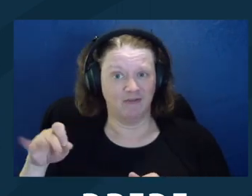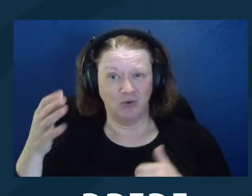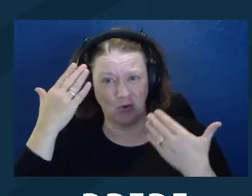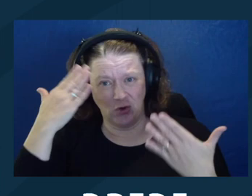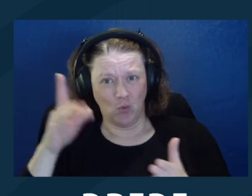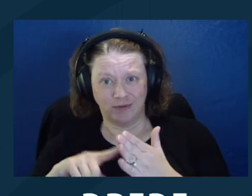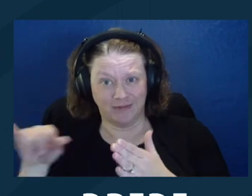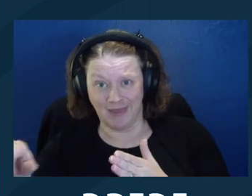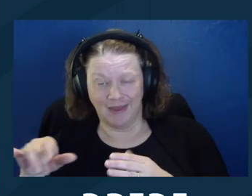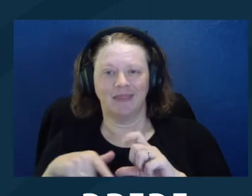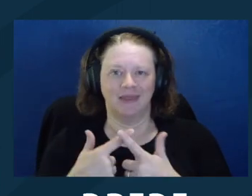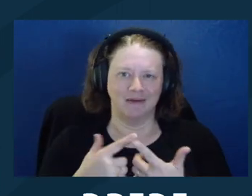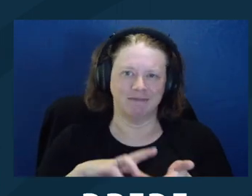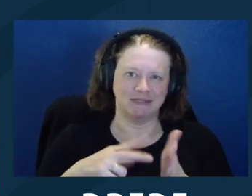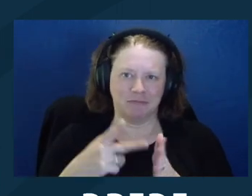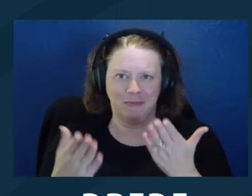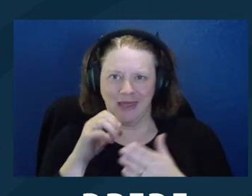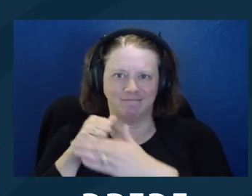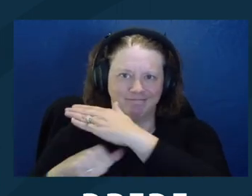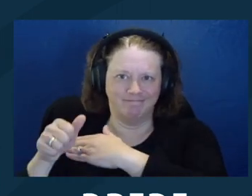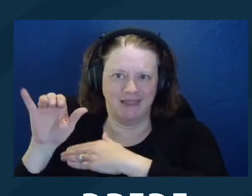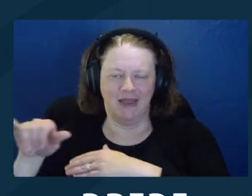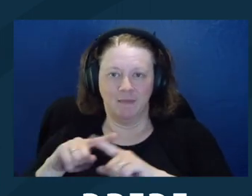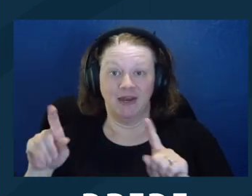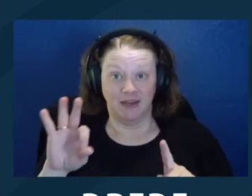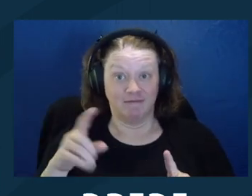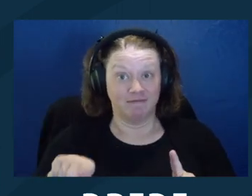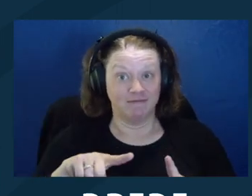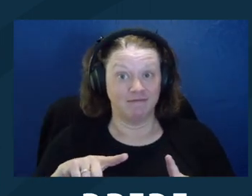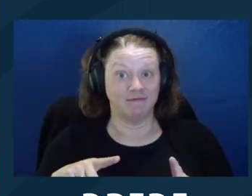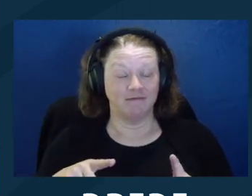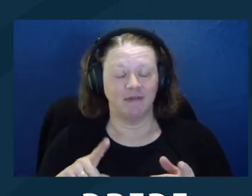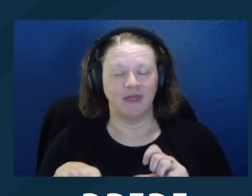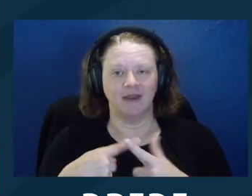encourage you to reach out if you are with a QLSP. And if you don't know what that is,